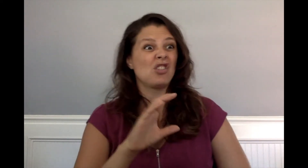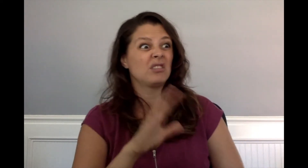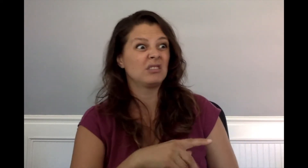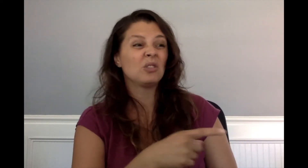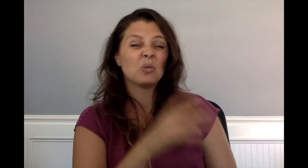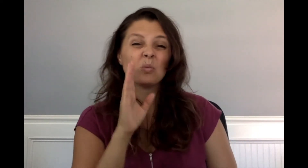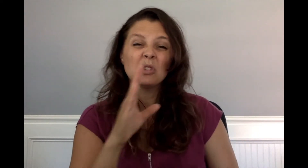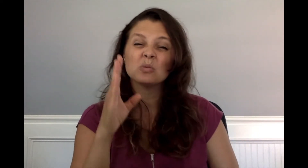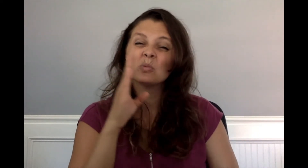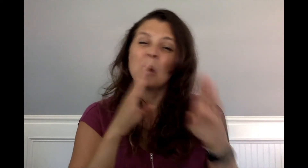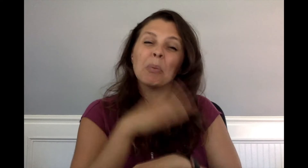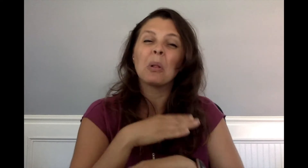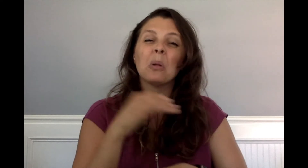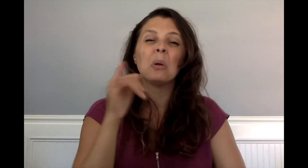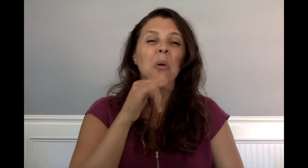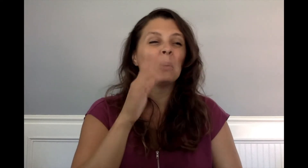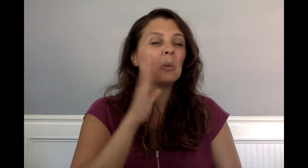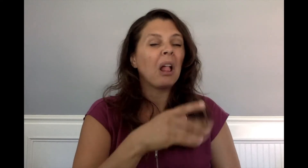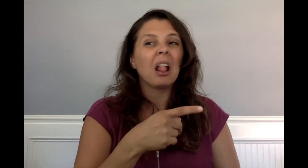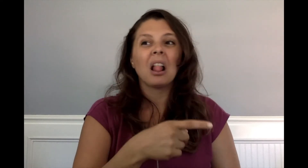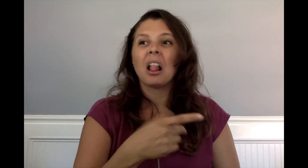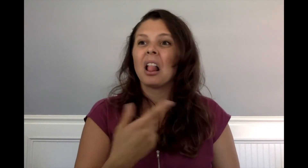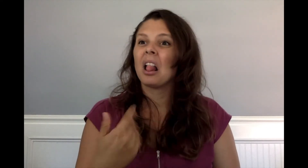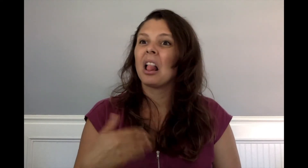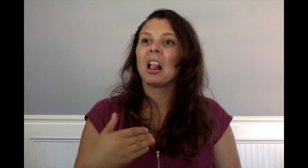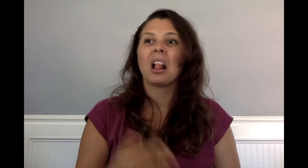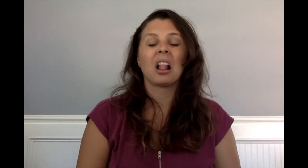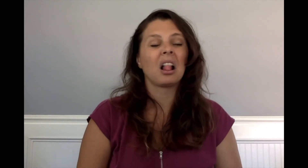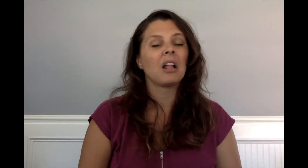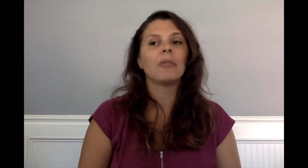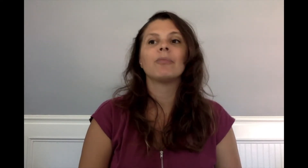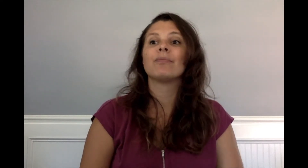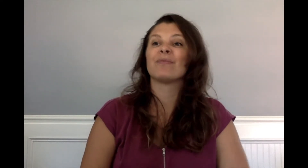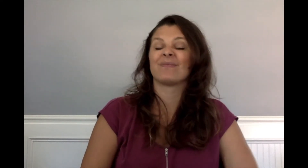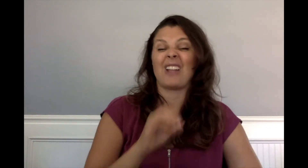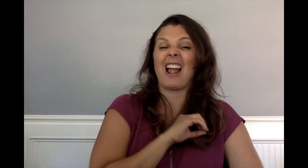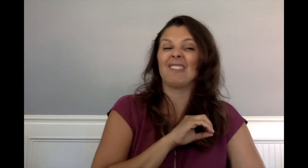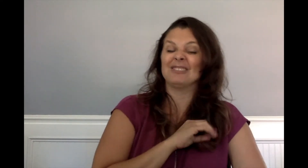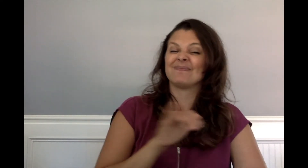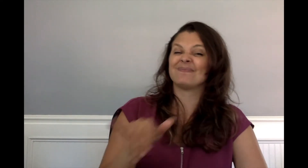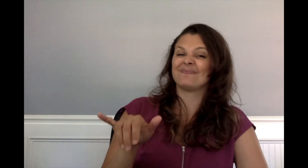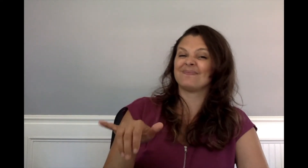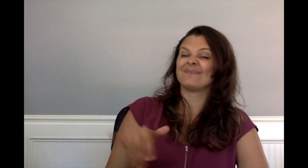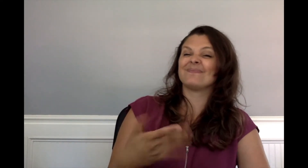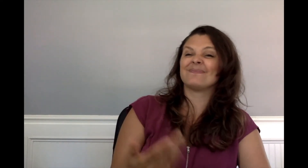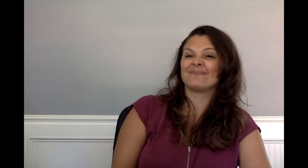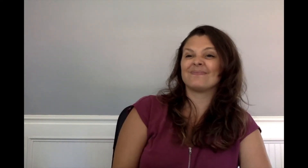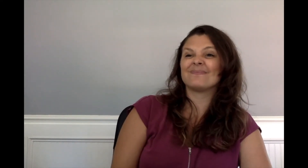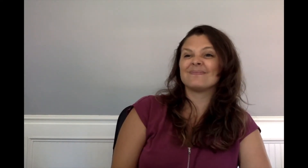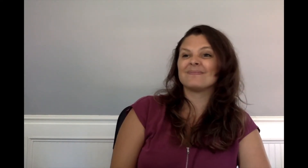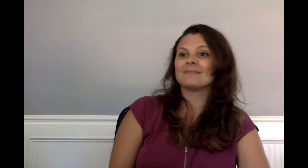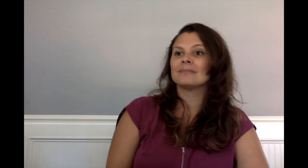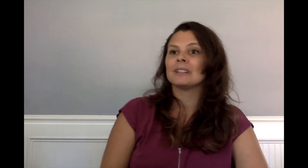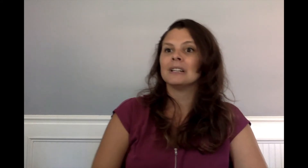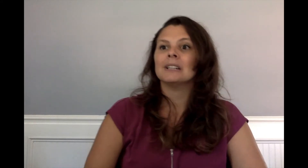"You will be in so much trouble," Charlie told her. "True that," Oliver said.